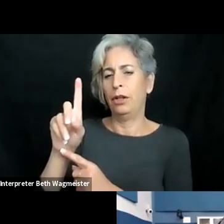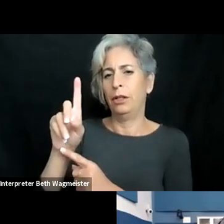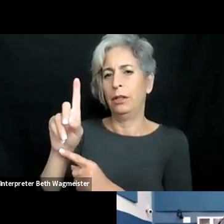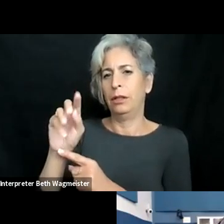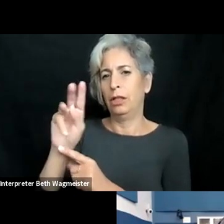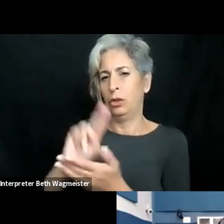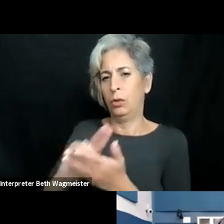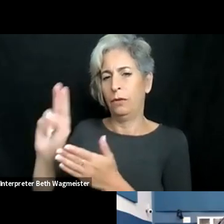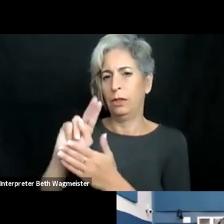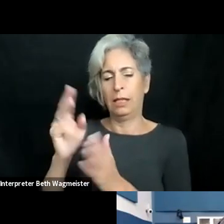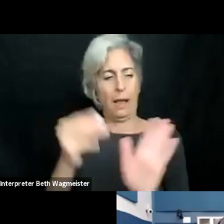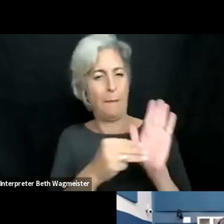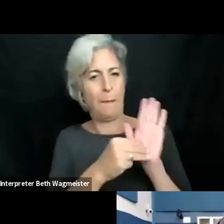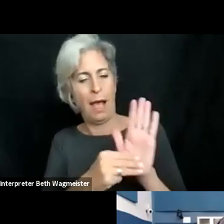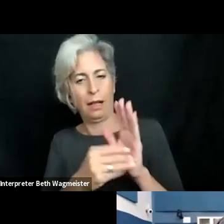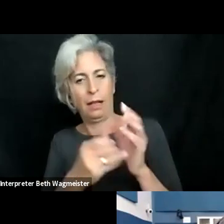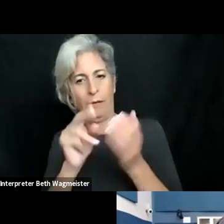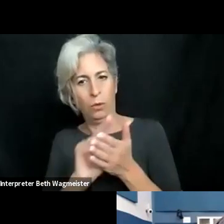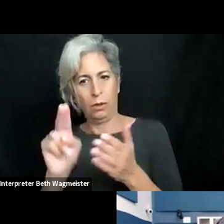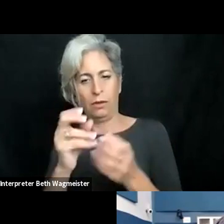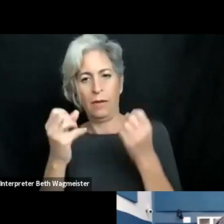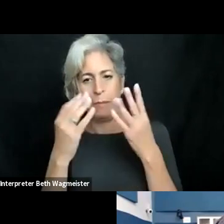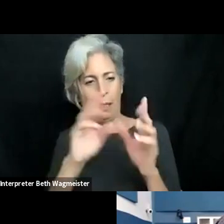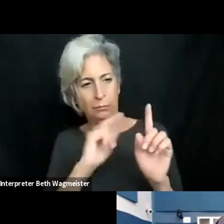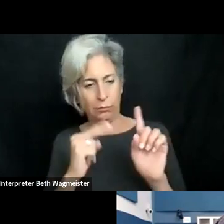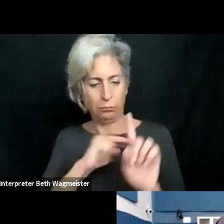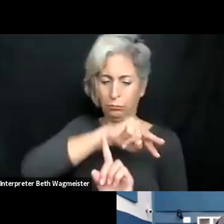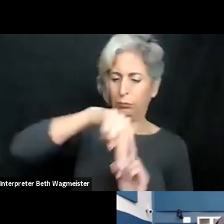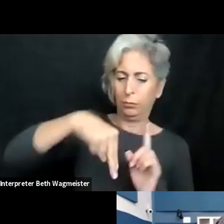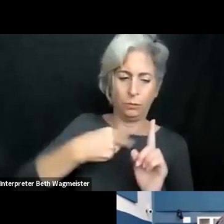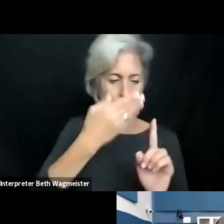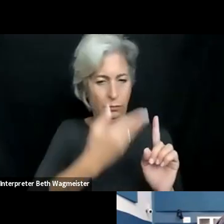panelist, Kyle Shachmut, from the Harvard University, a